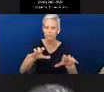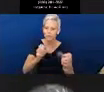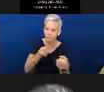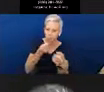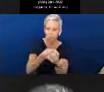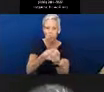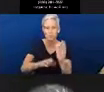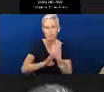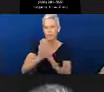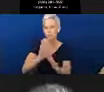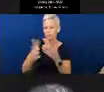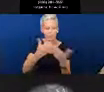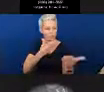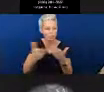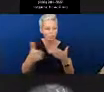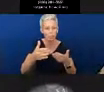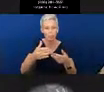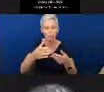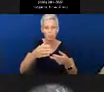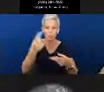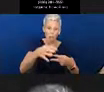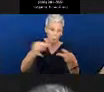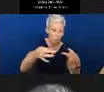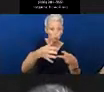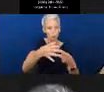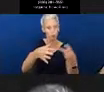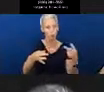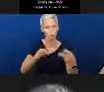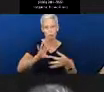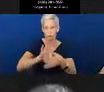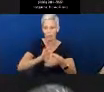choice or choices of communication and language you choose with your child and in your home.